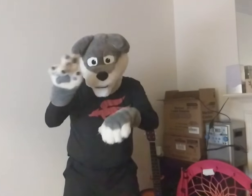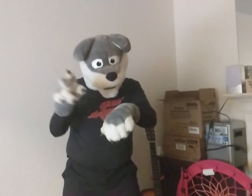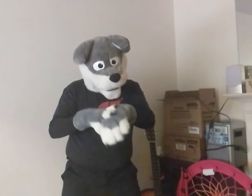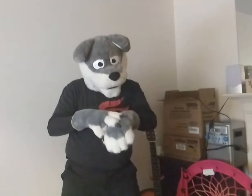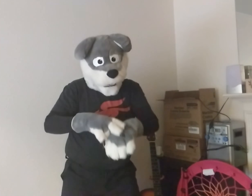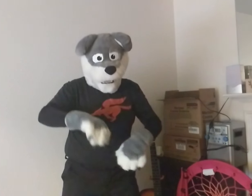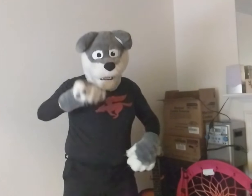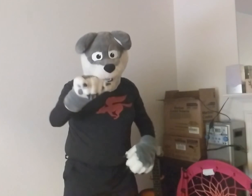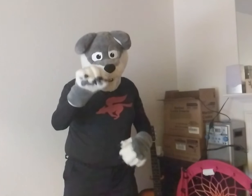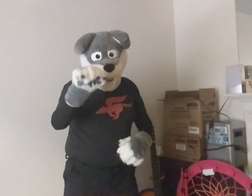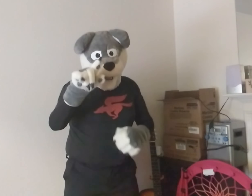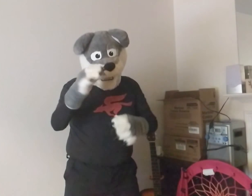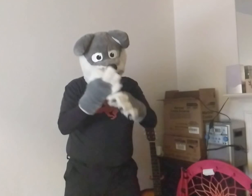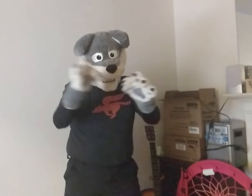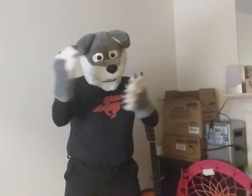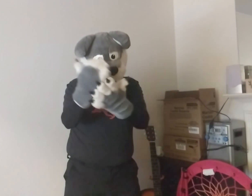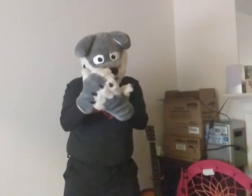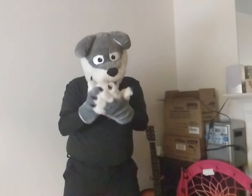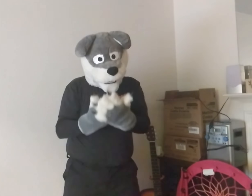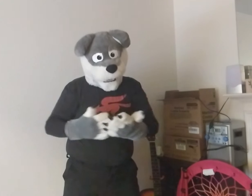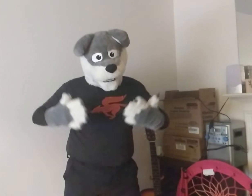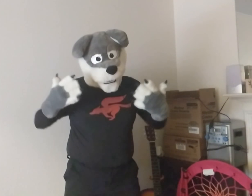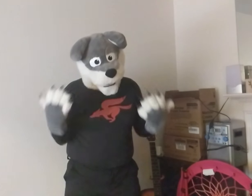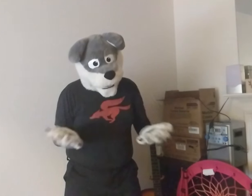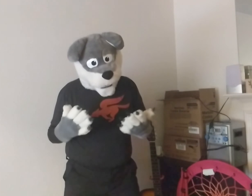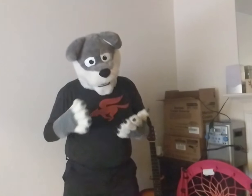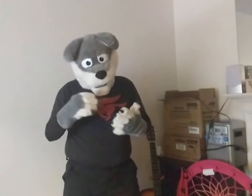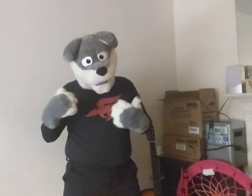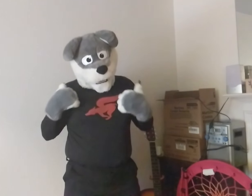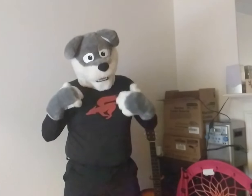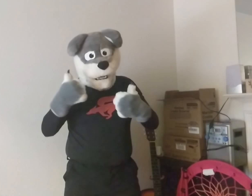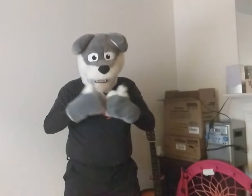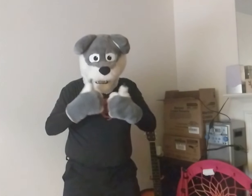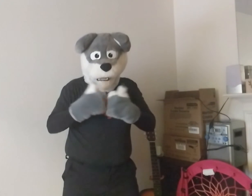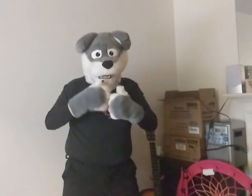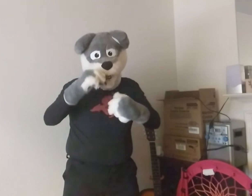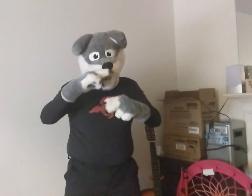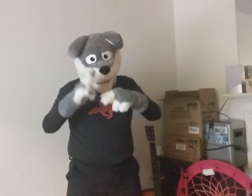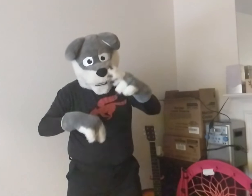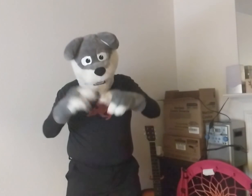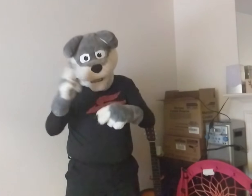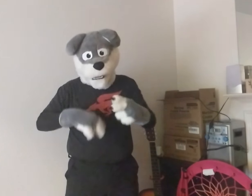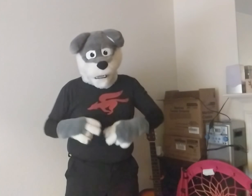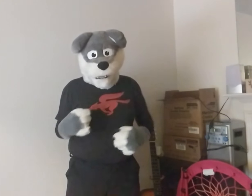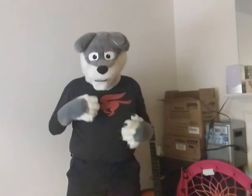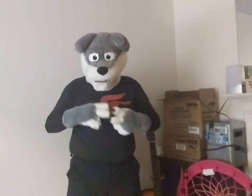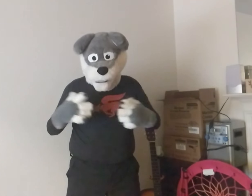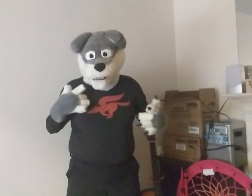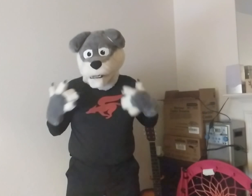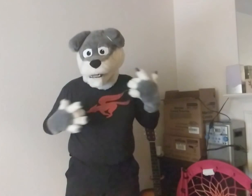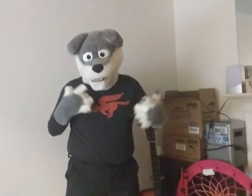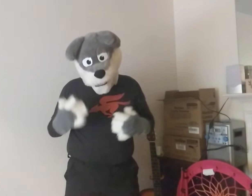Of course, it's free ASL lessons! We will have a game and fun activies! So excited!